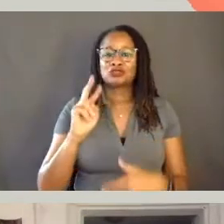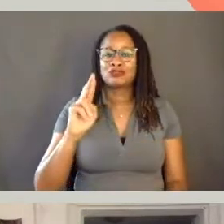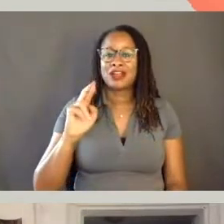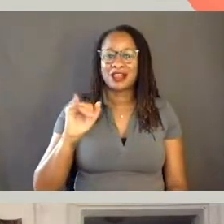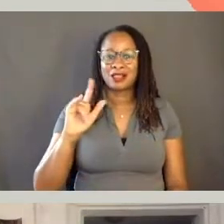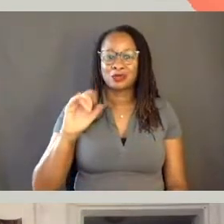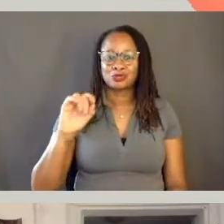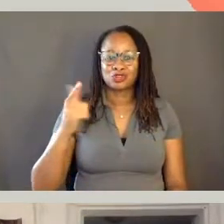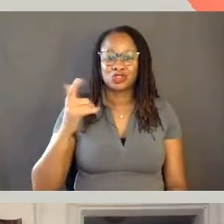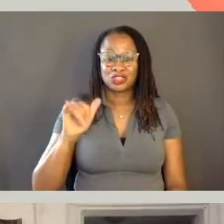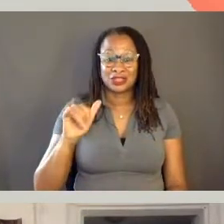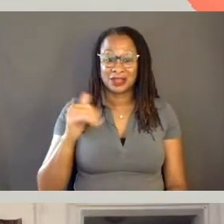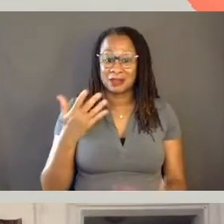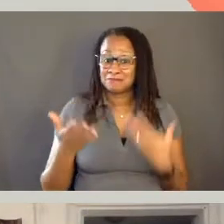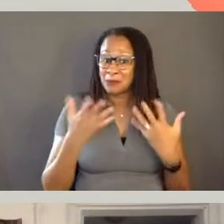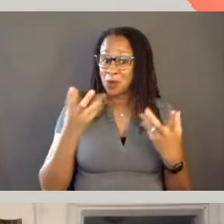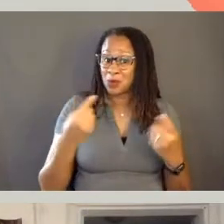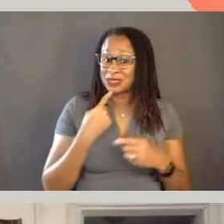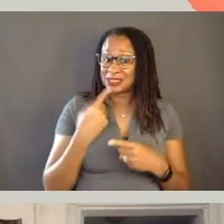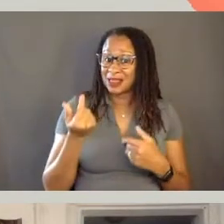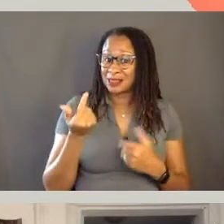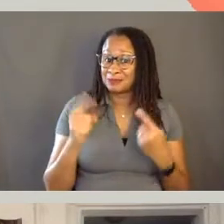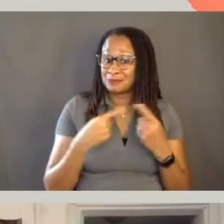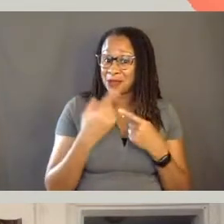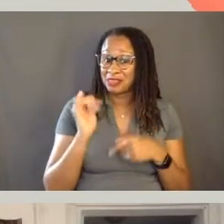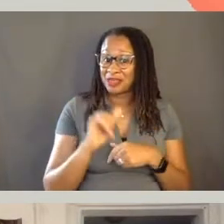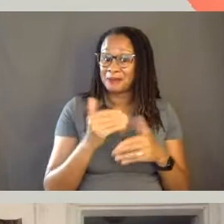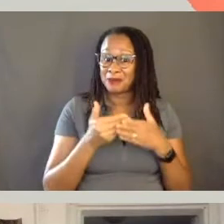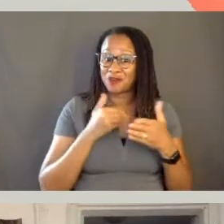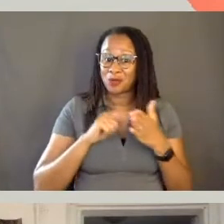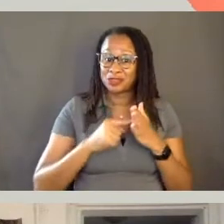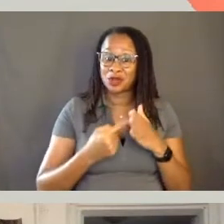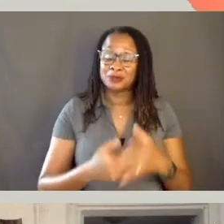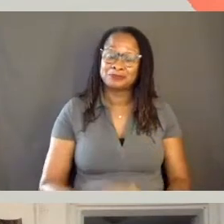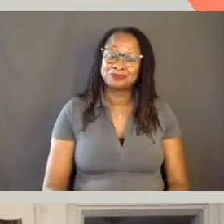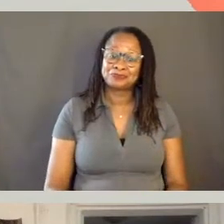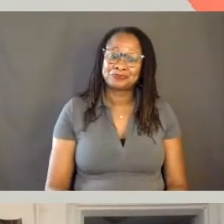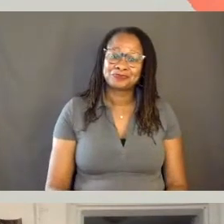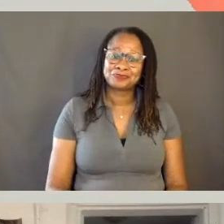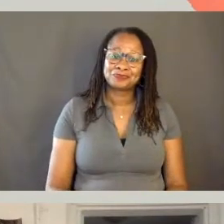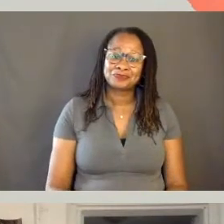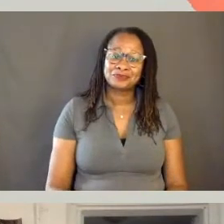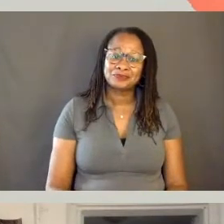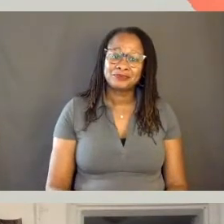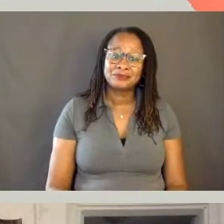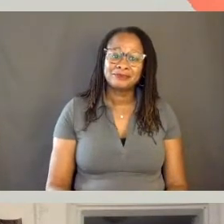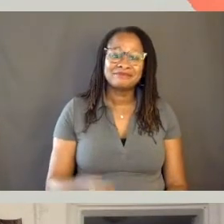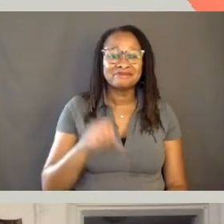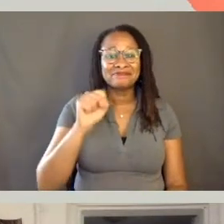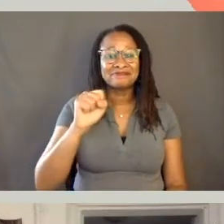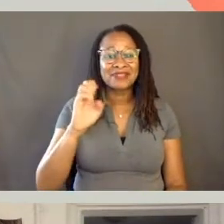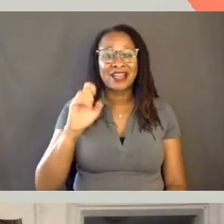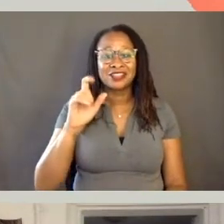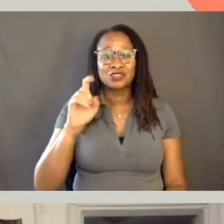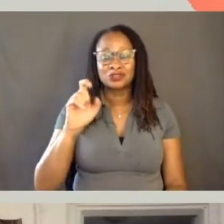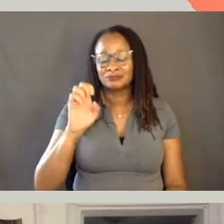And would you maybe like to say a few words beforehand about your sample? Yeah, so the sample you're going to see